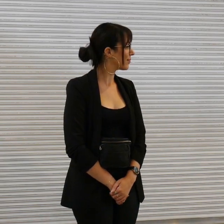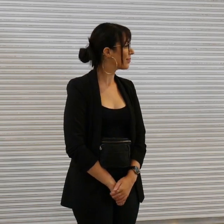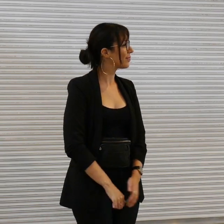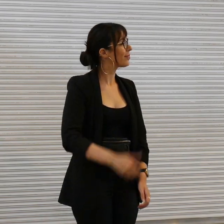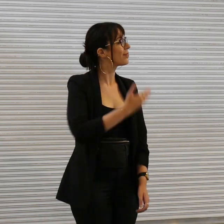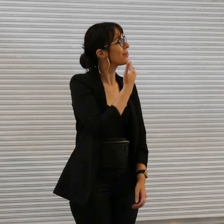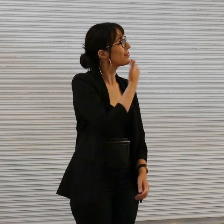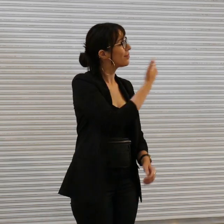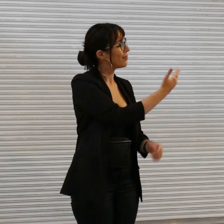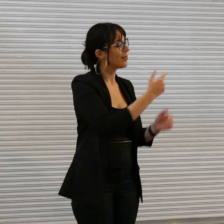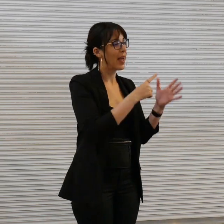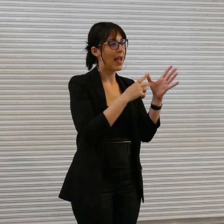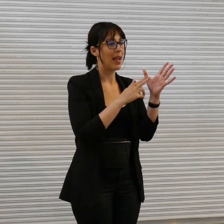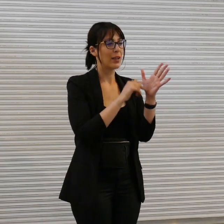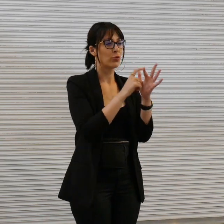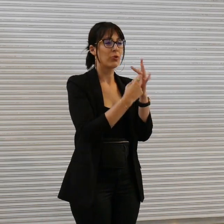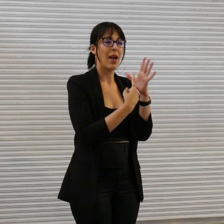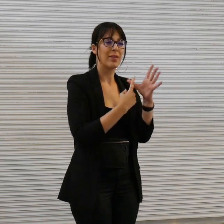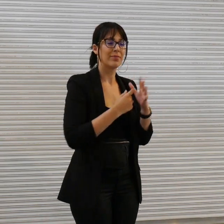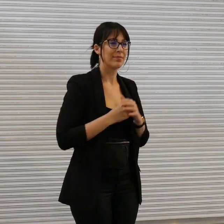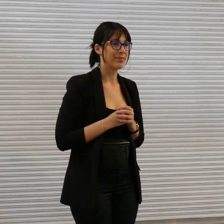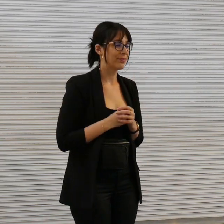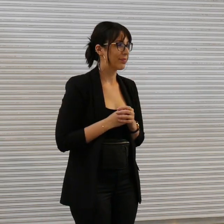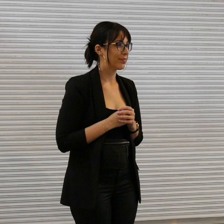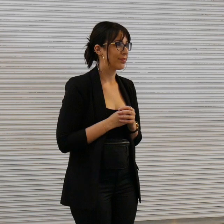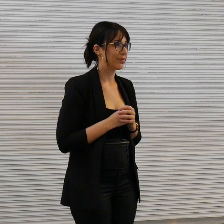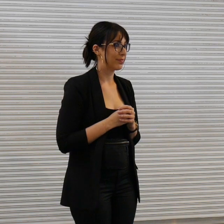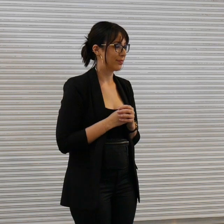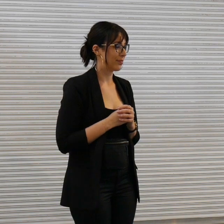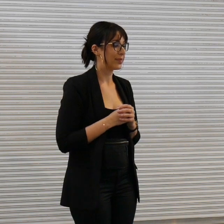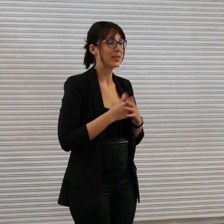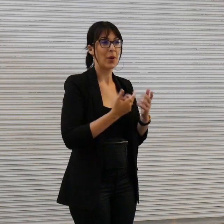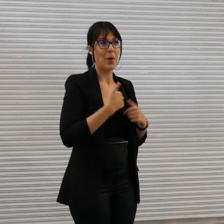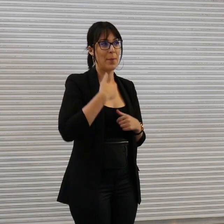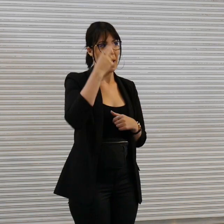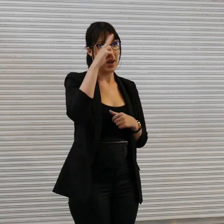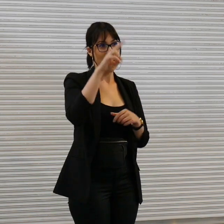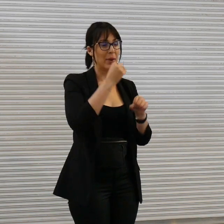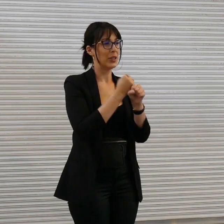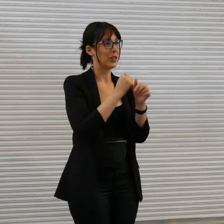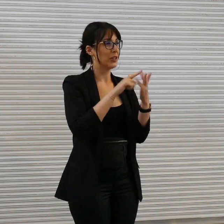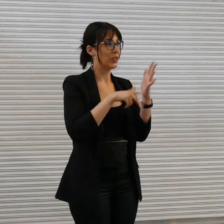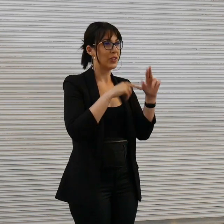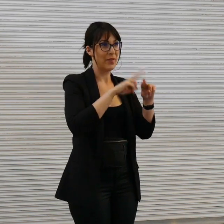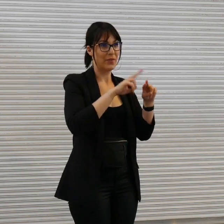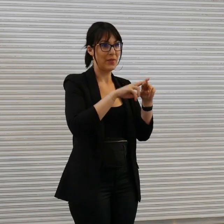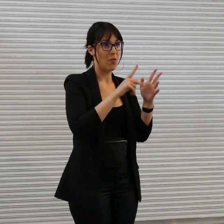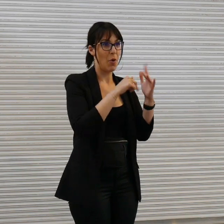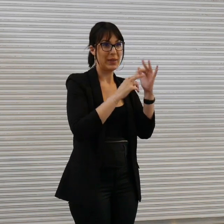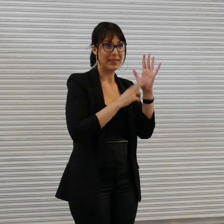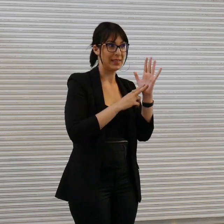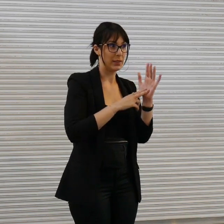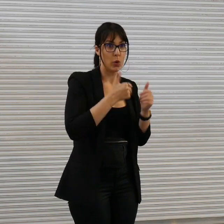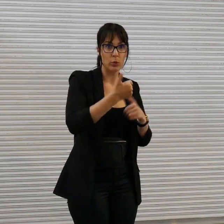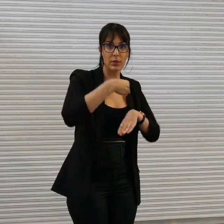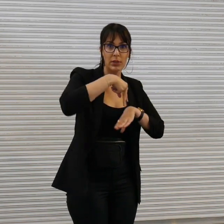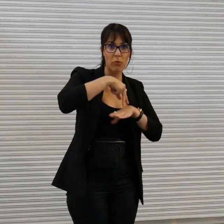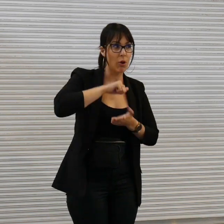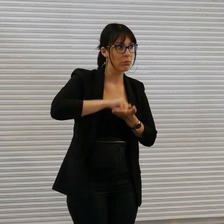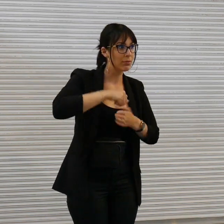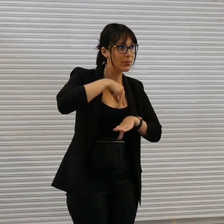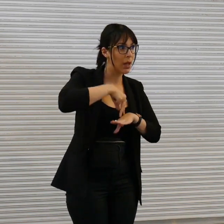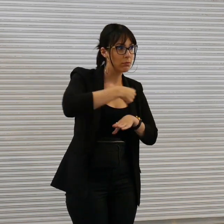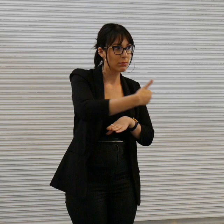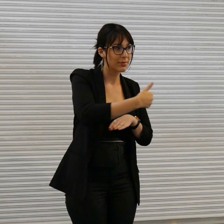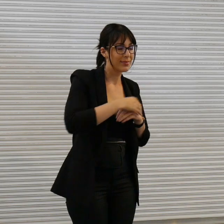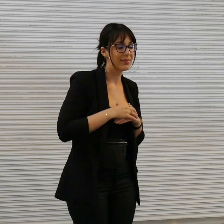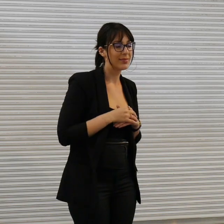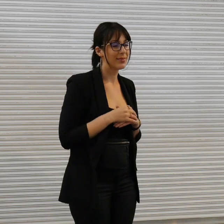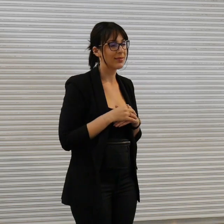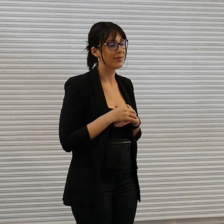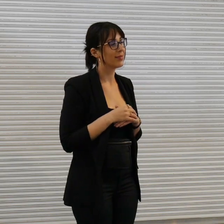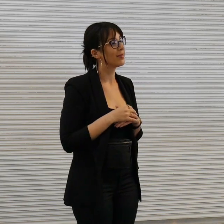as Andrea said my name is Geoff Robinson is this a good spot video there um and I'm a manager of